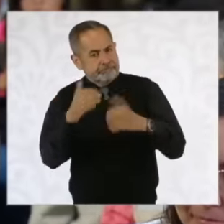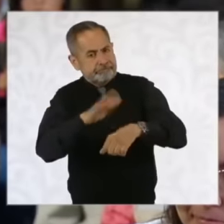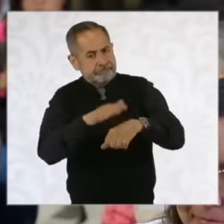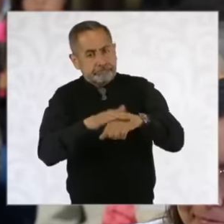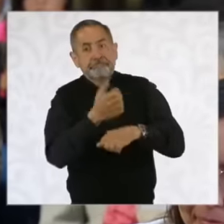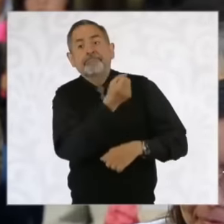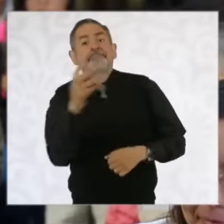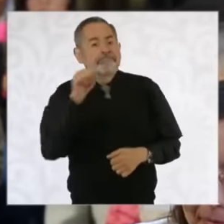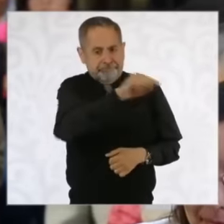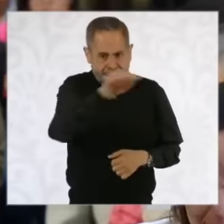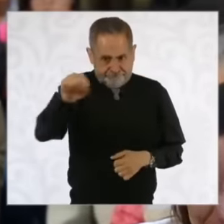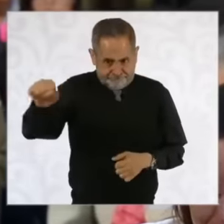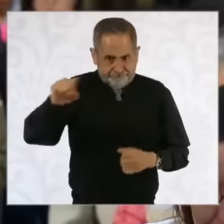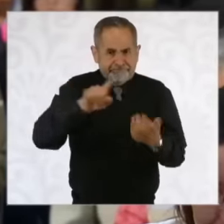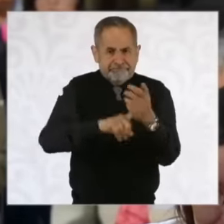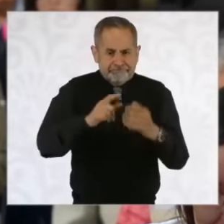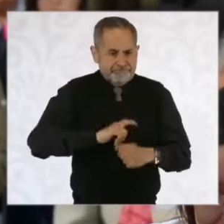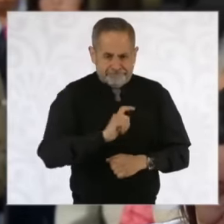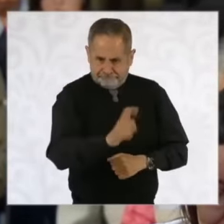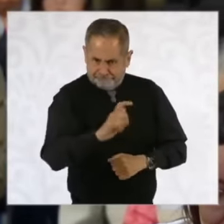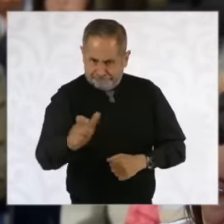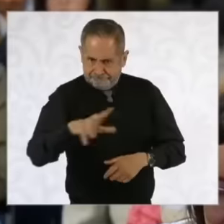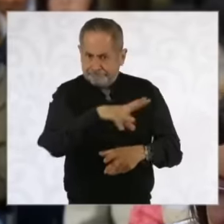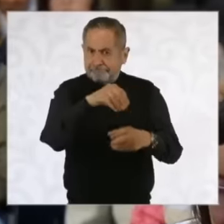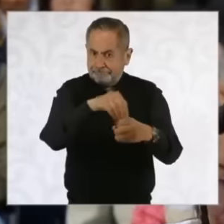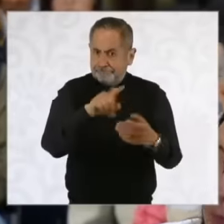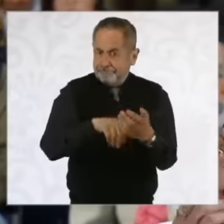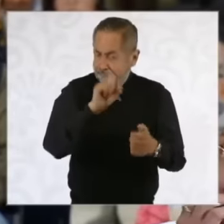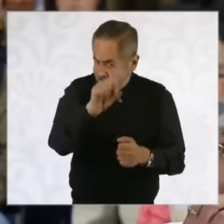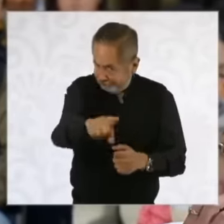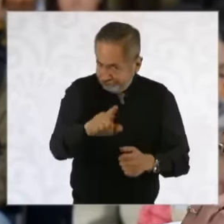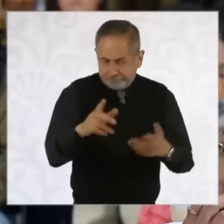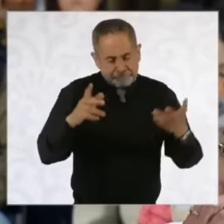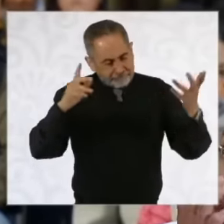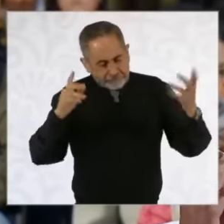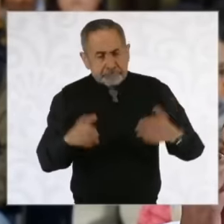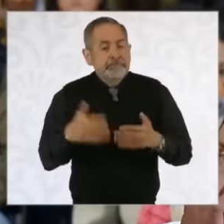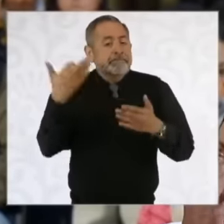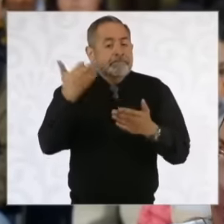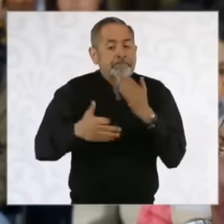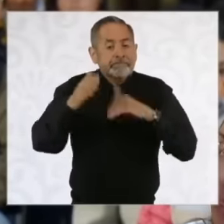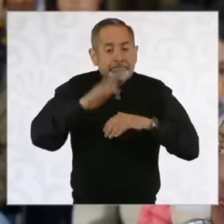in this scheme are found. also, but what practically nothing has been said is about